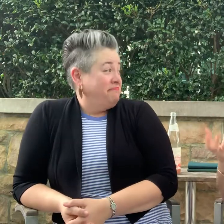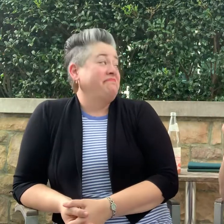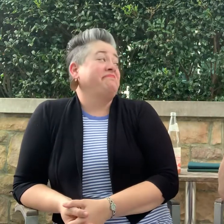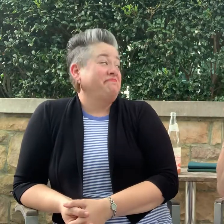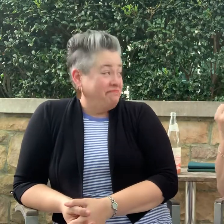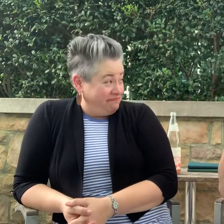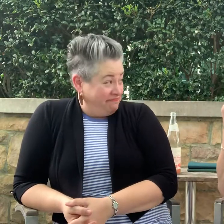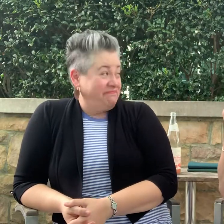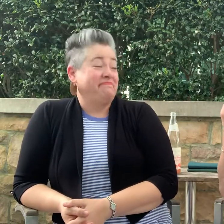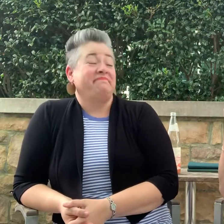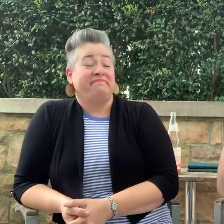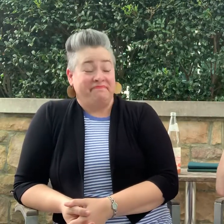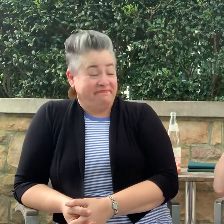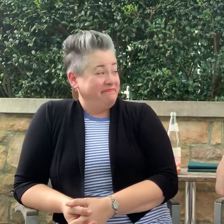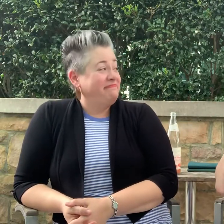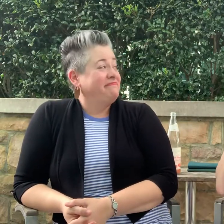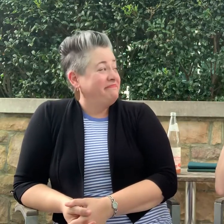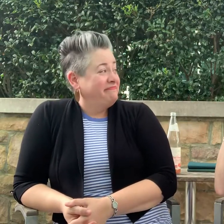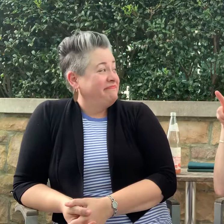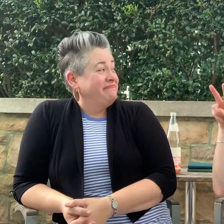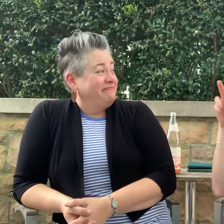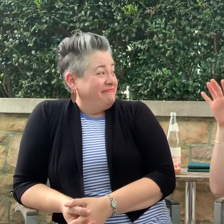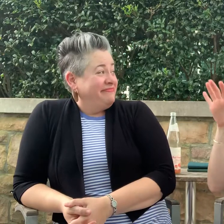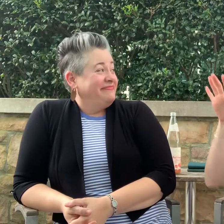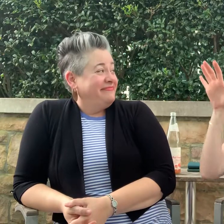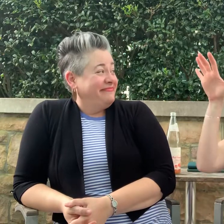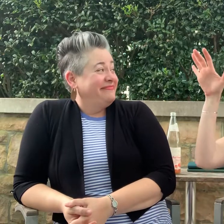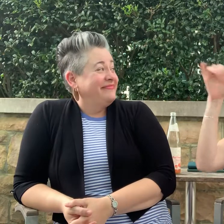Just drive it. Take in the views and landscape.